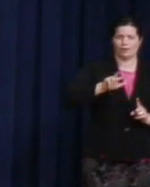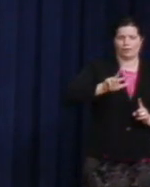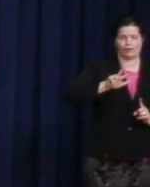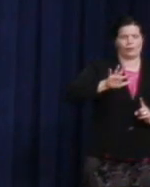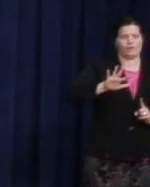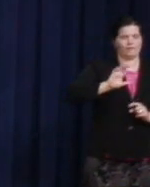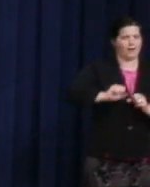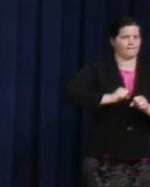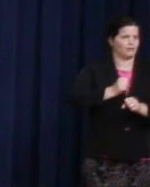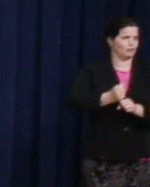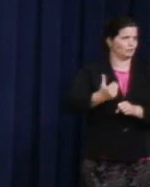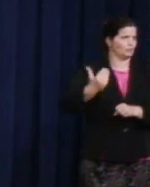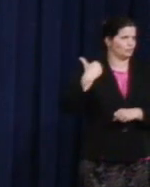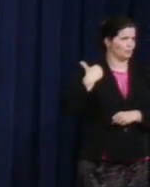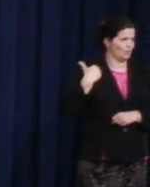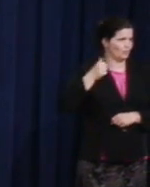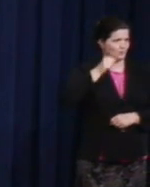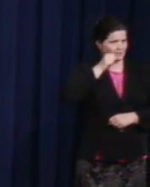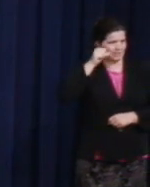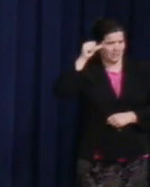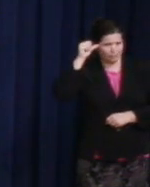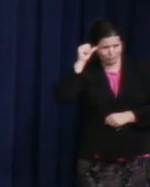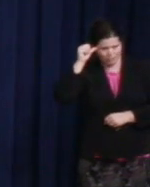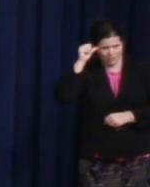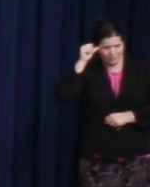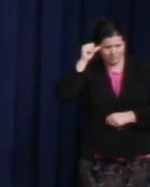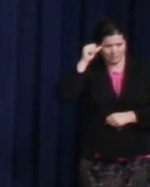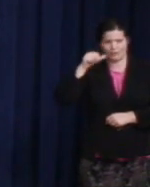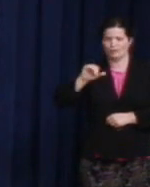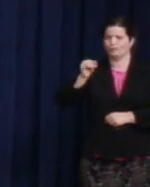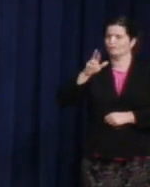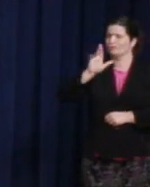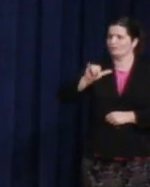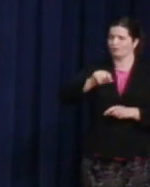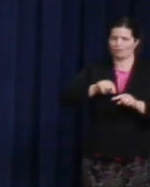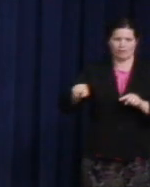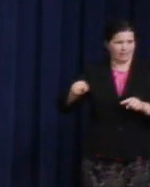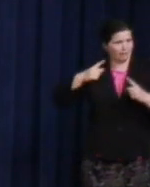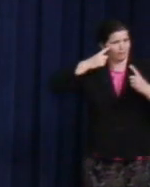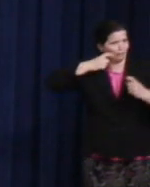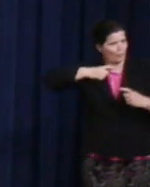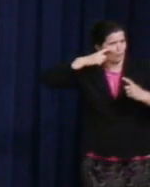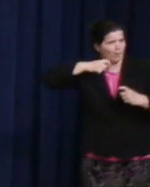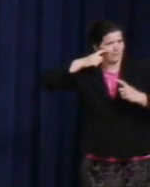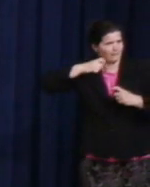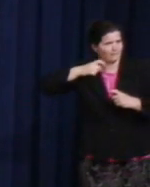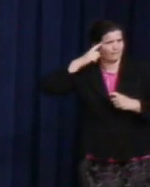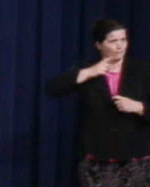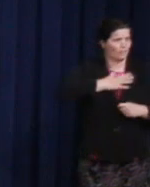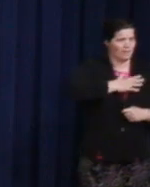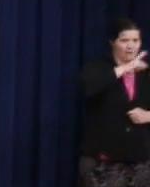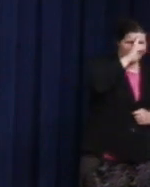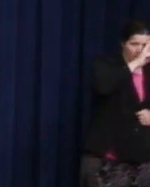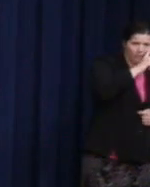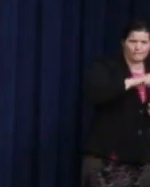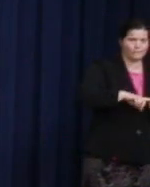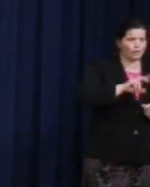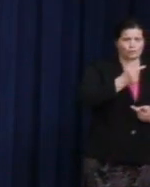of a jury that wept not for my uncle, not for George Moscone, but 35 years ago a jury wept